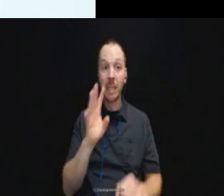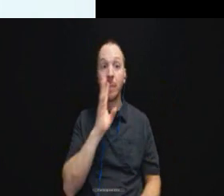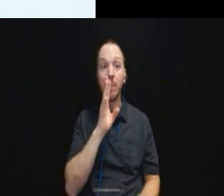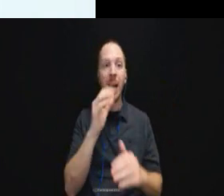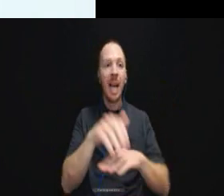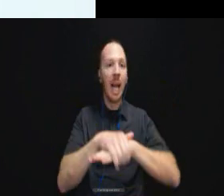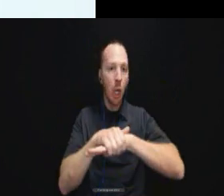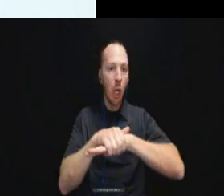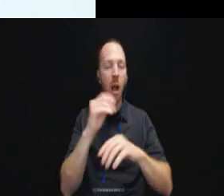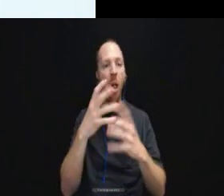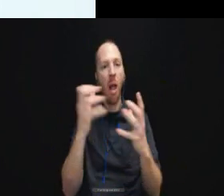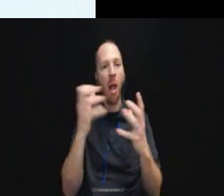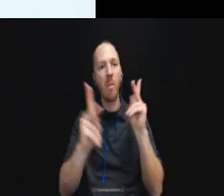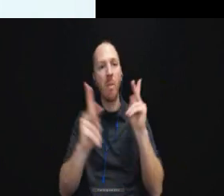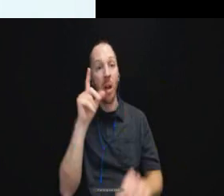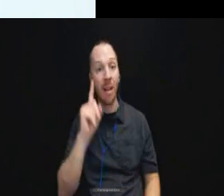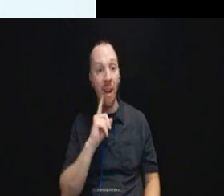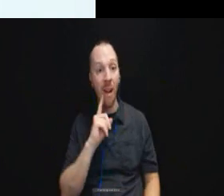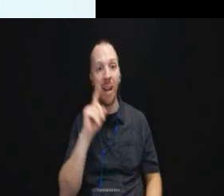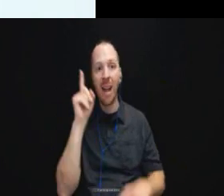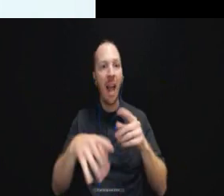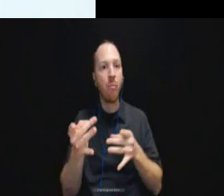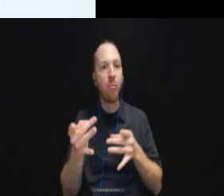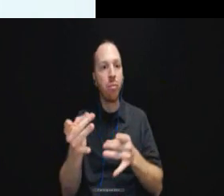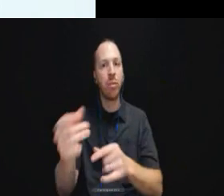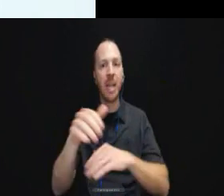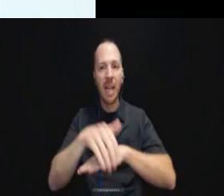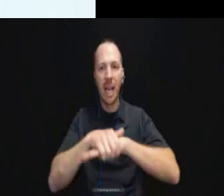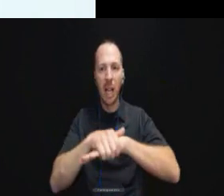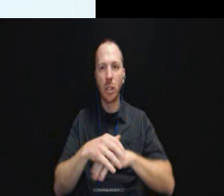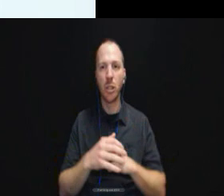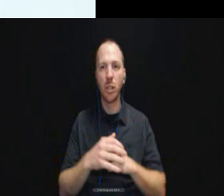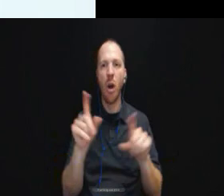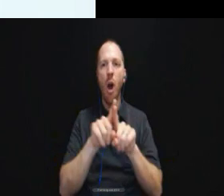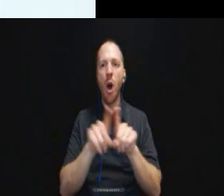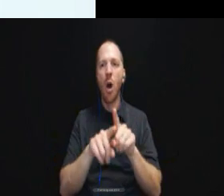who are deaf aren't fluent in English and are kind of a burdensome technology.